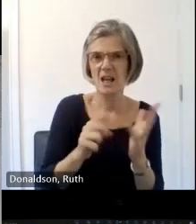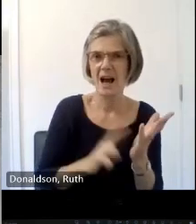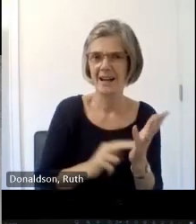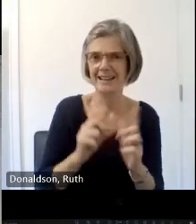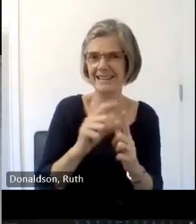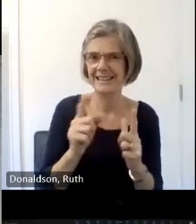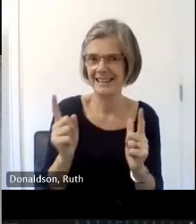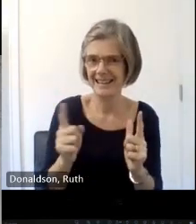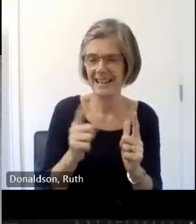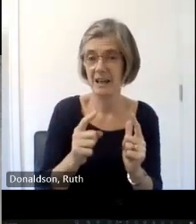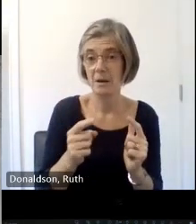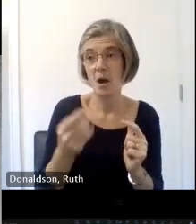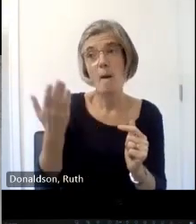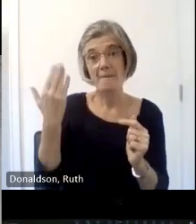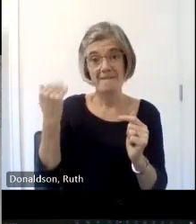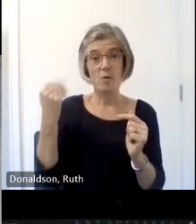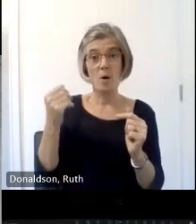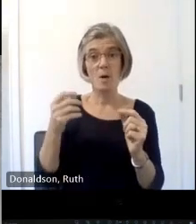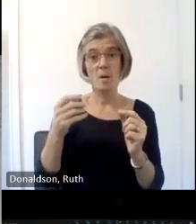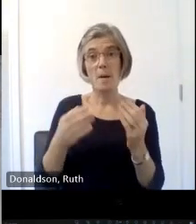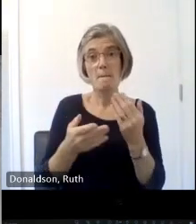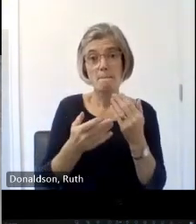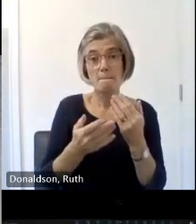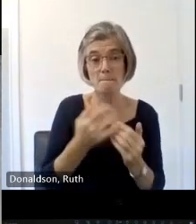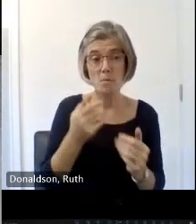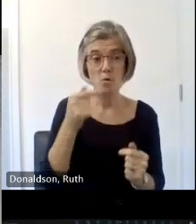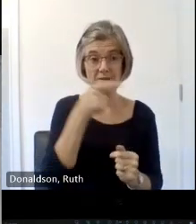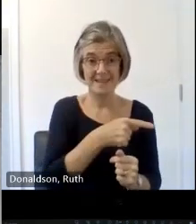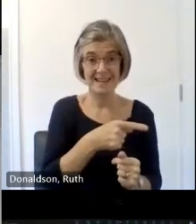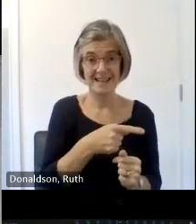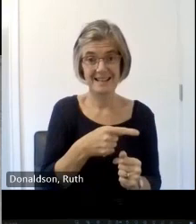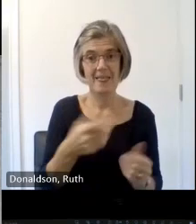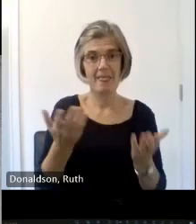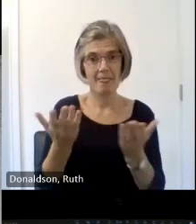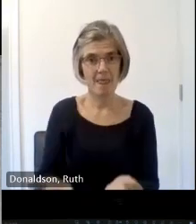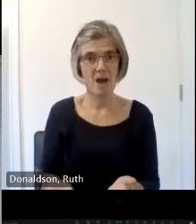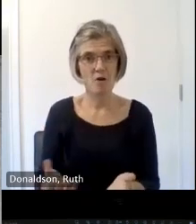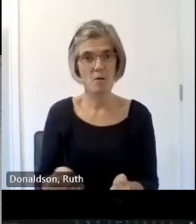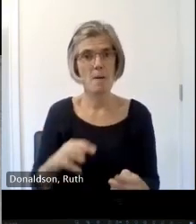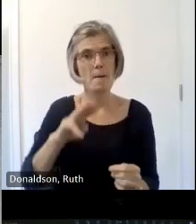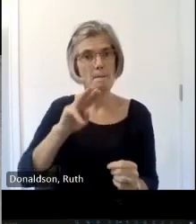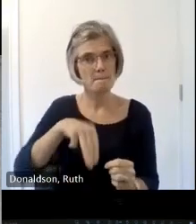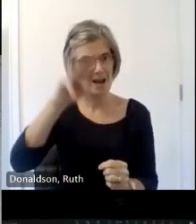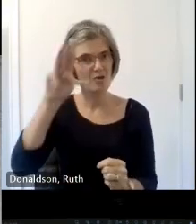today also nearly as much as we have fot Banks today um and far from being soup kitchens they